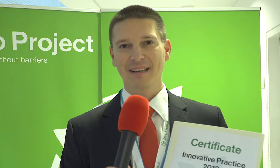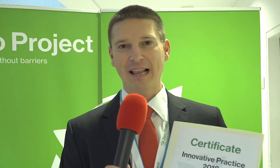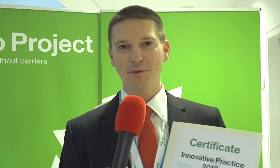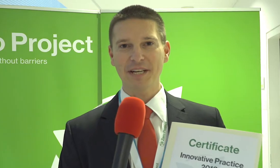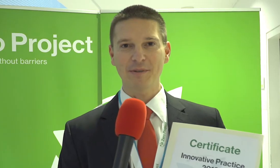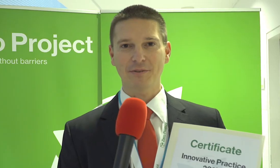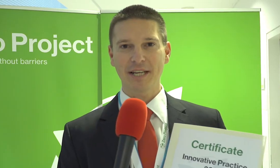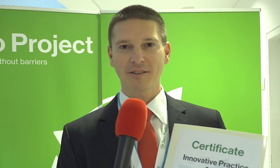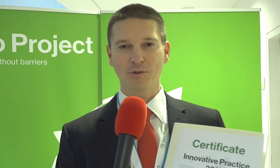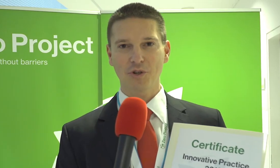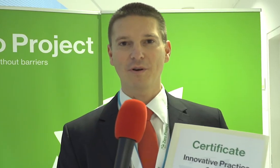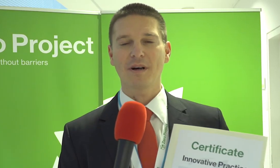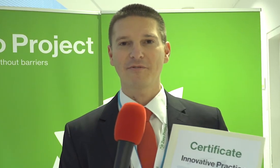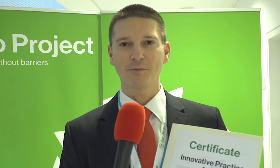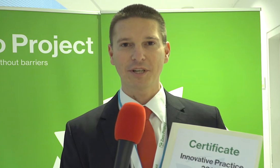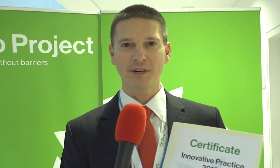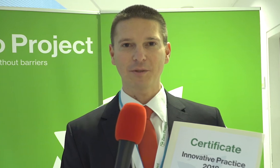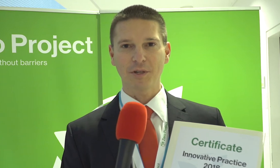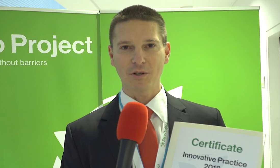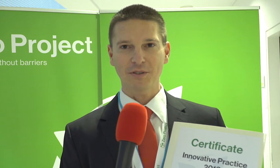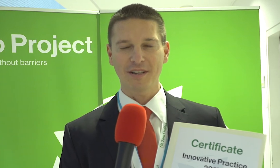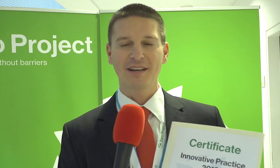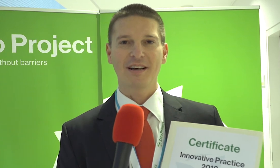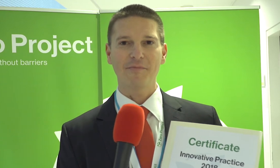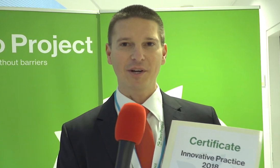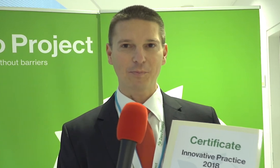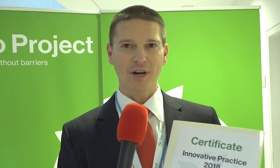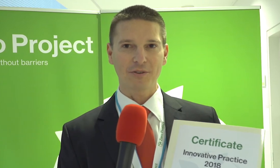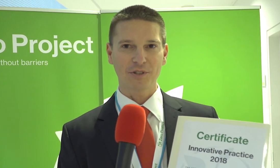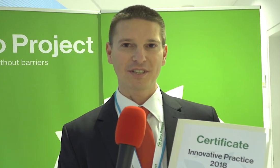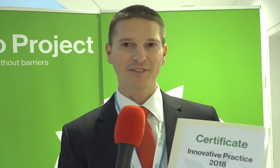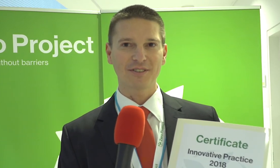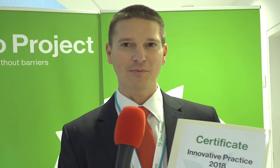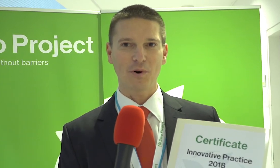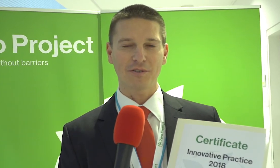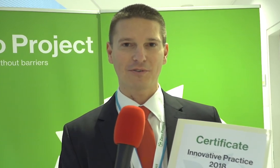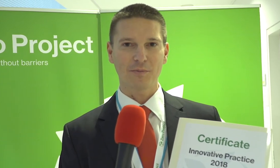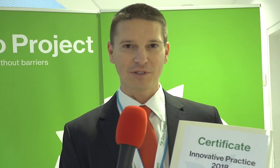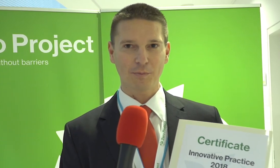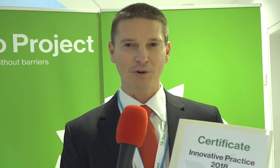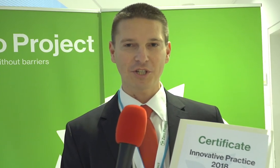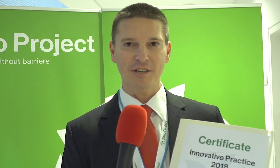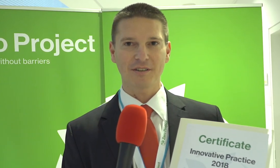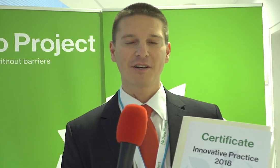Hello, my name is Rene Duchon, I'm from UniCredit Bank Austria. I'm very proud receiving this award from Zero Project ...